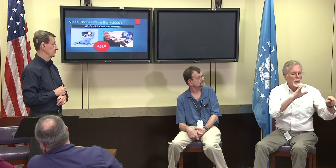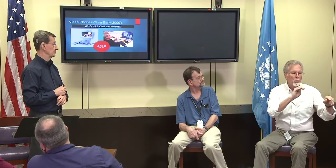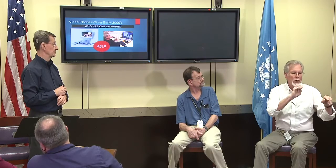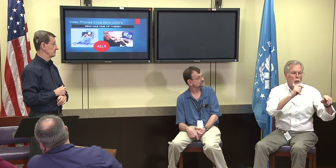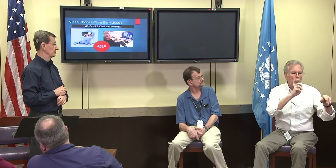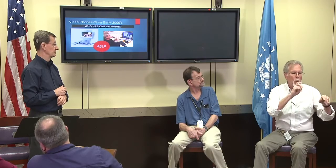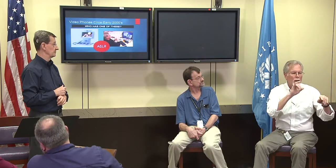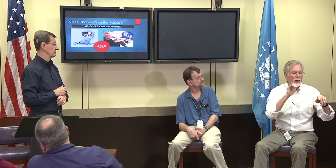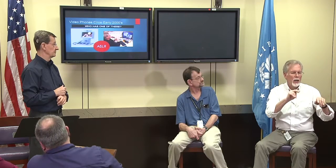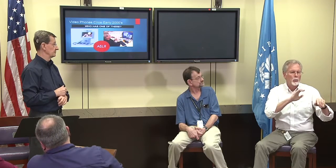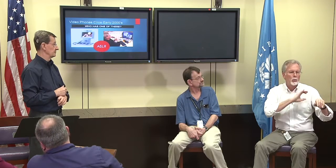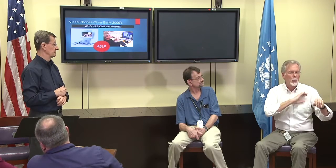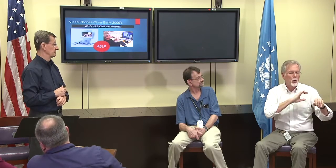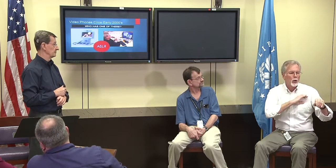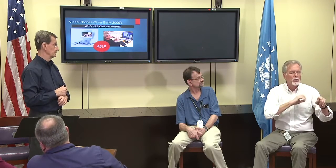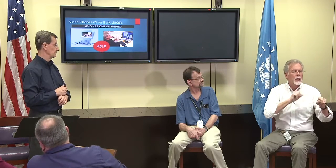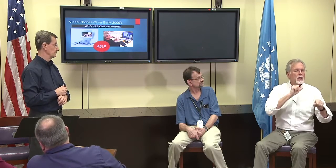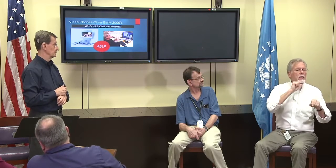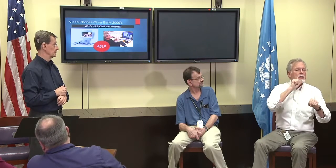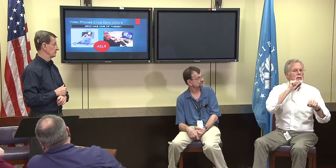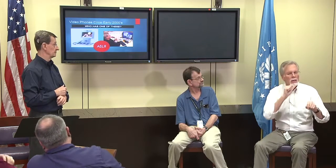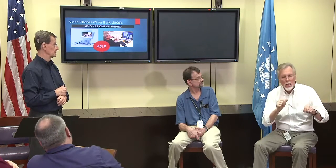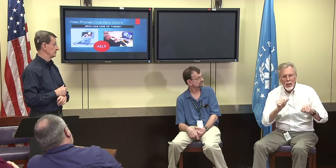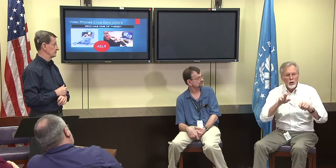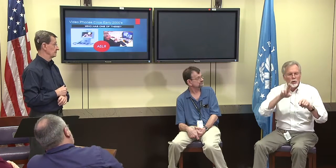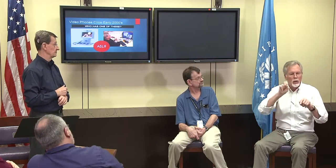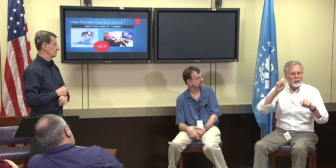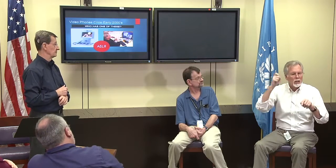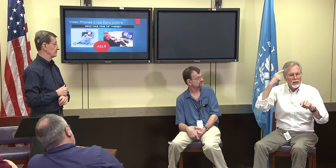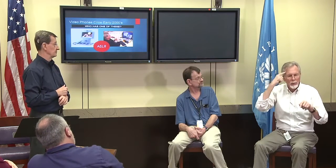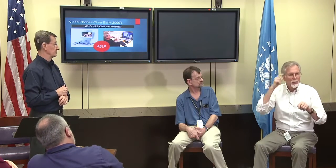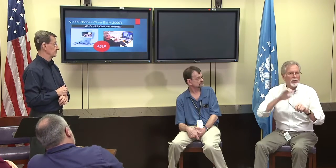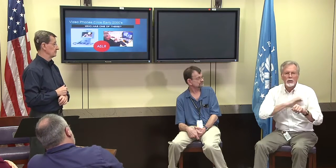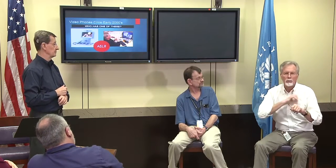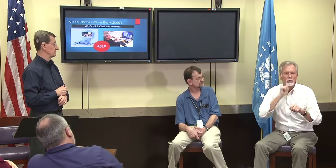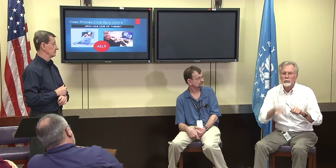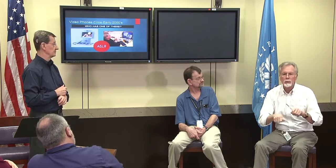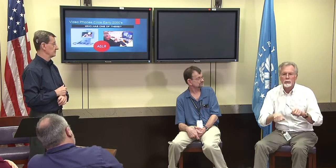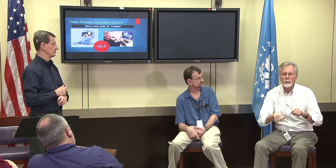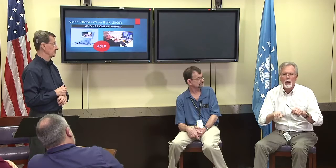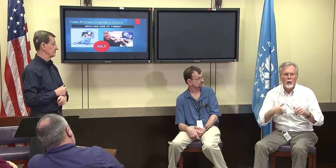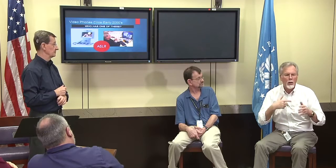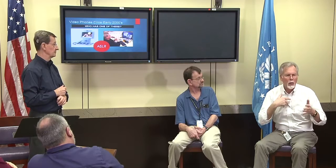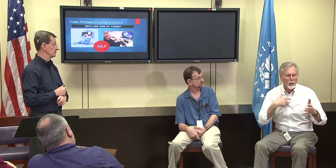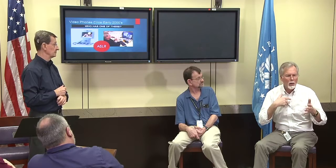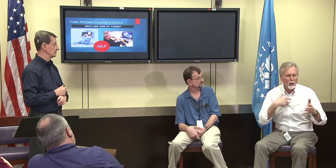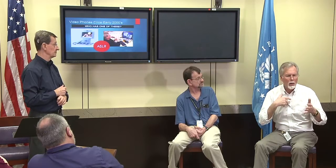but unfortunately but the system in place. Here at the Library the interpreter automatically hold the DC police